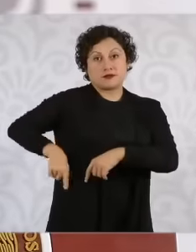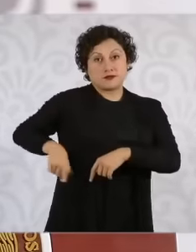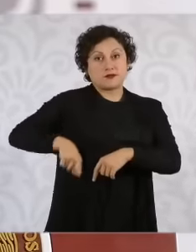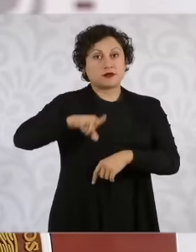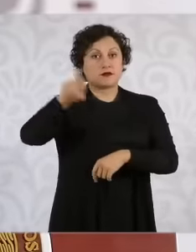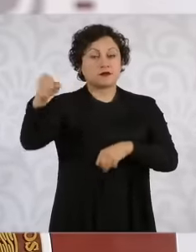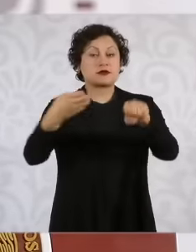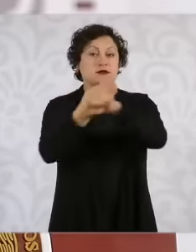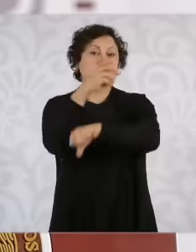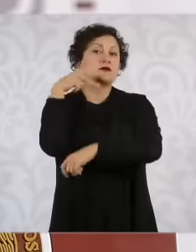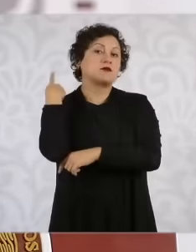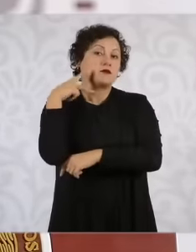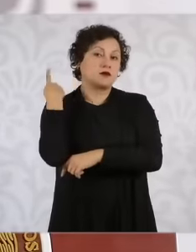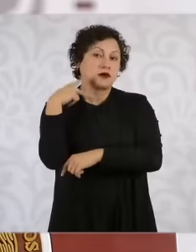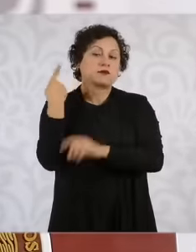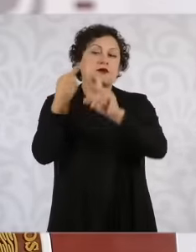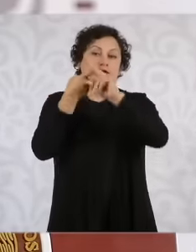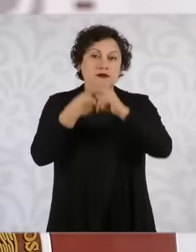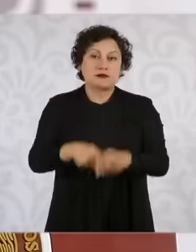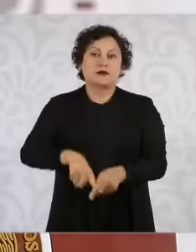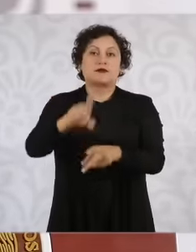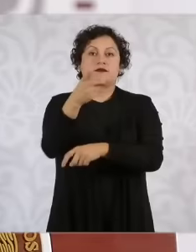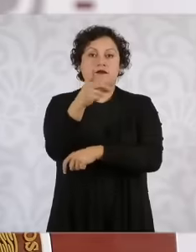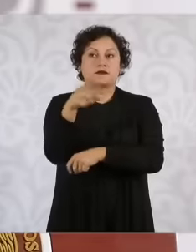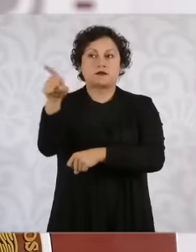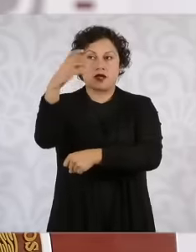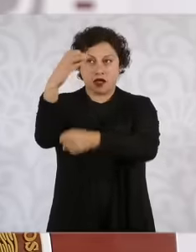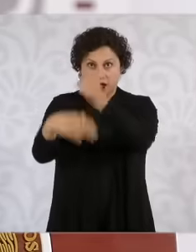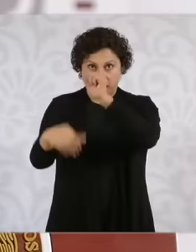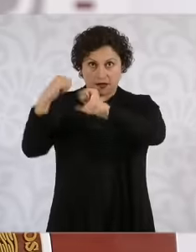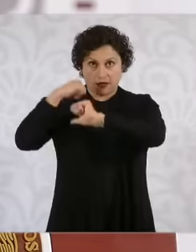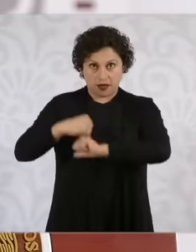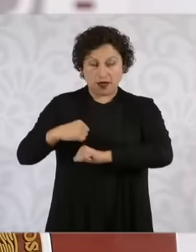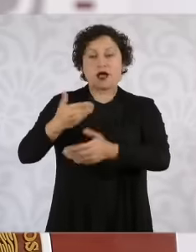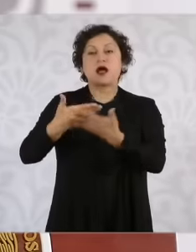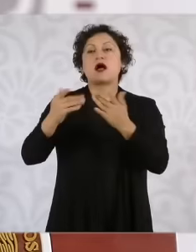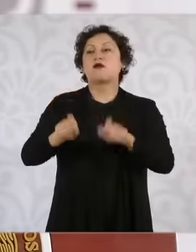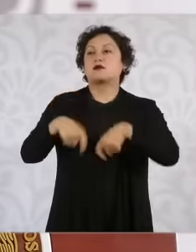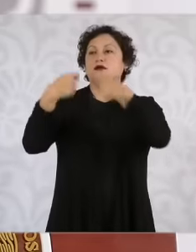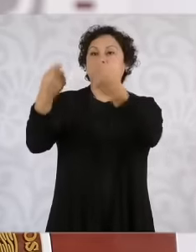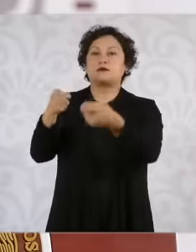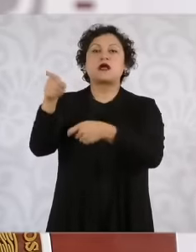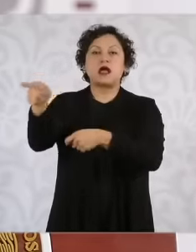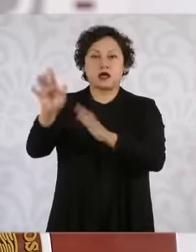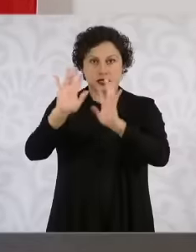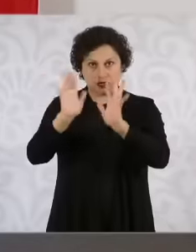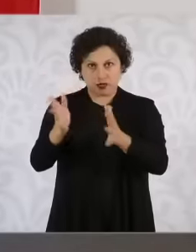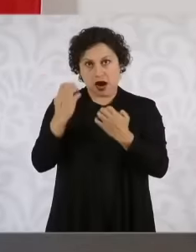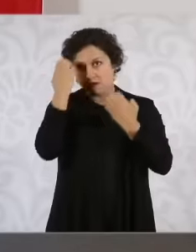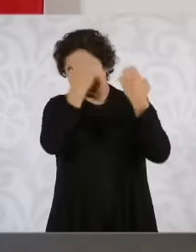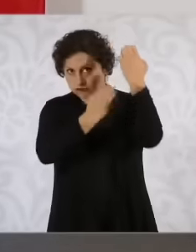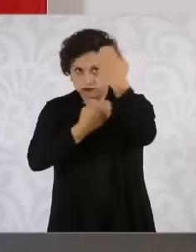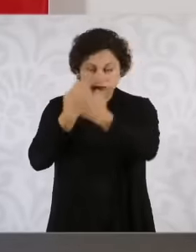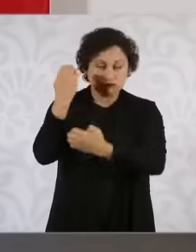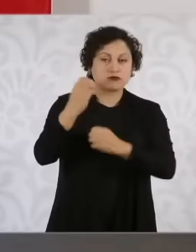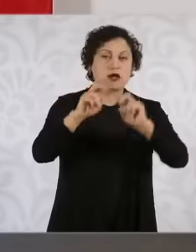the beginning of December and he is getting involved and in what comes the transition Francisco